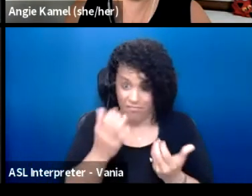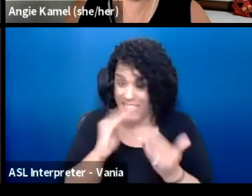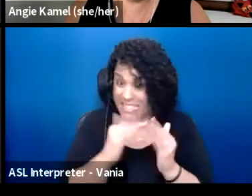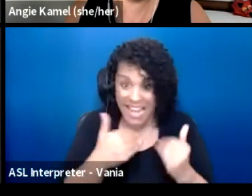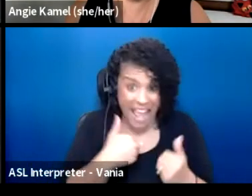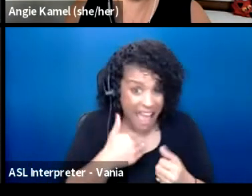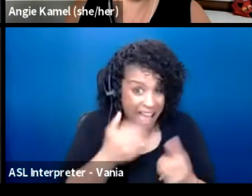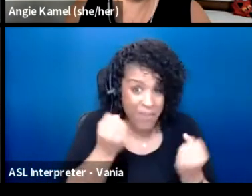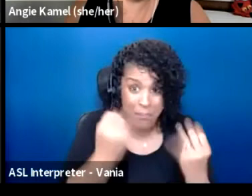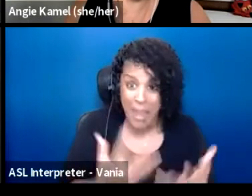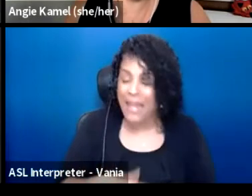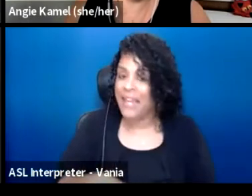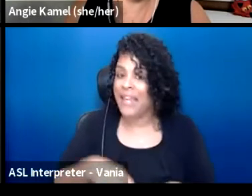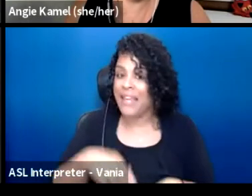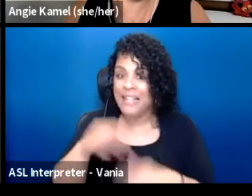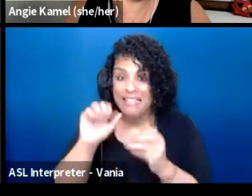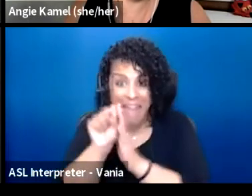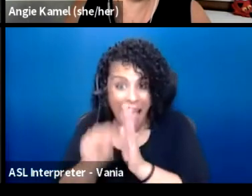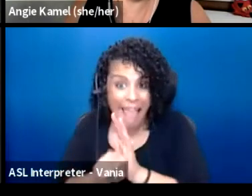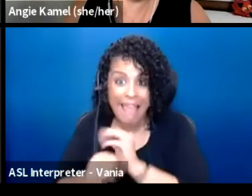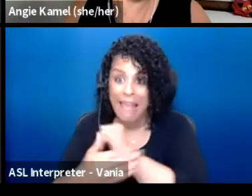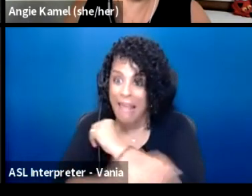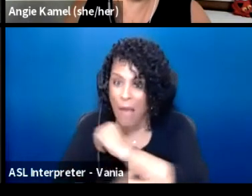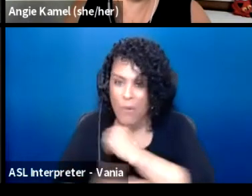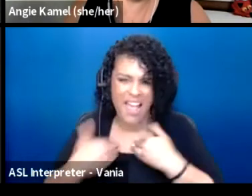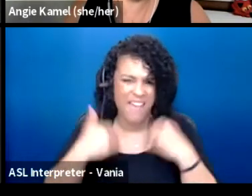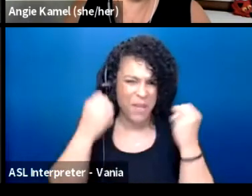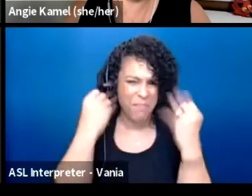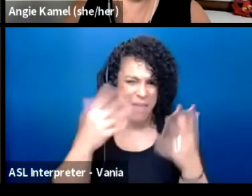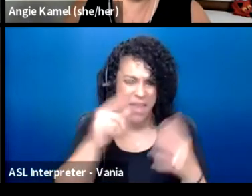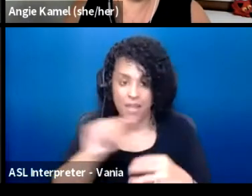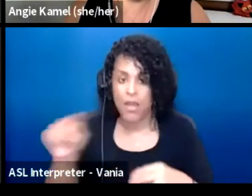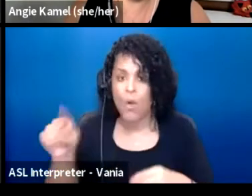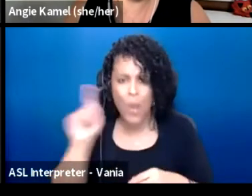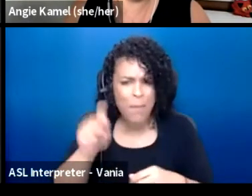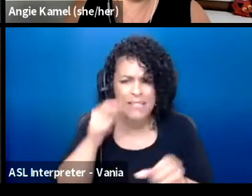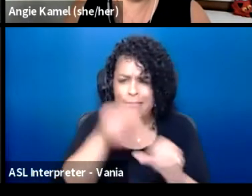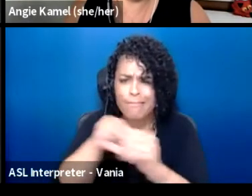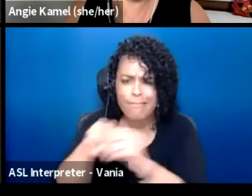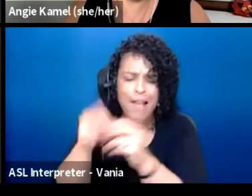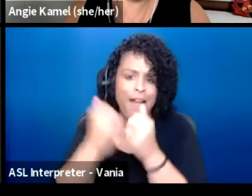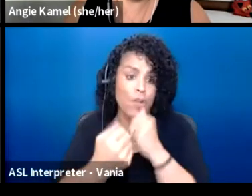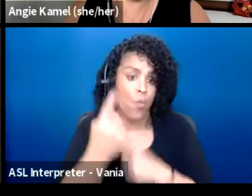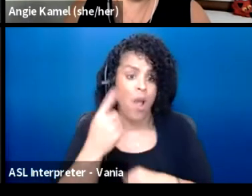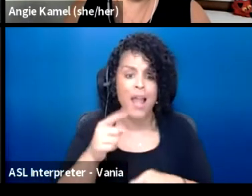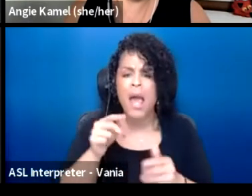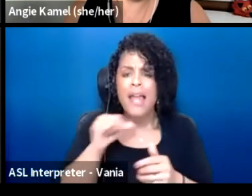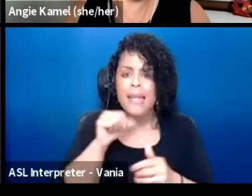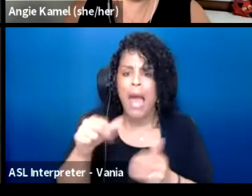the County has a bunch of them, the state has a bunch of them. We need to be on every one. And not the ones that we always think well, that's the one that makes most sense.